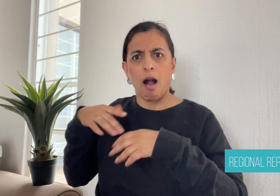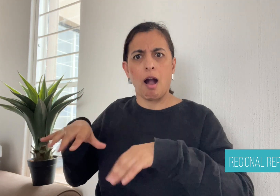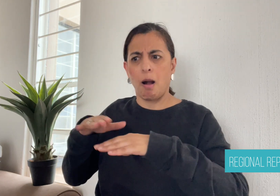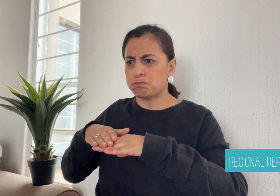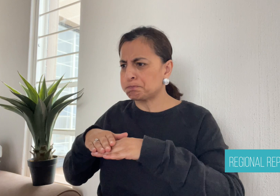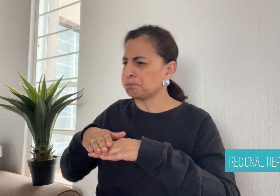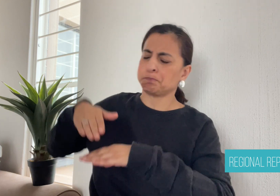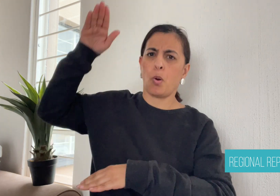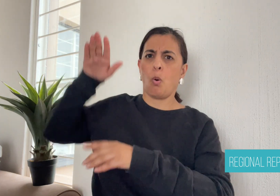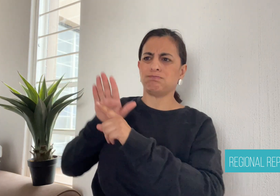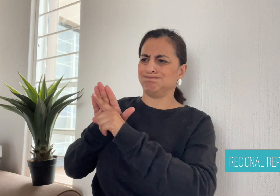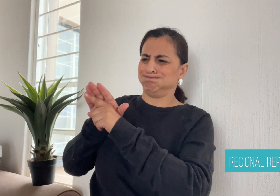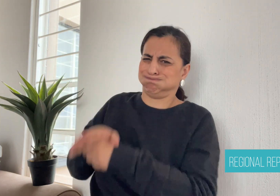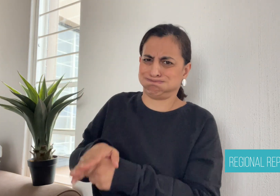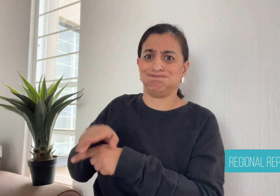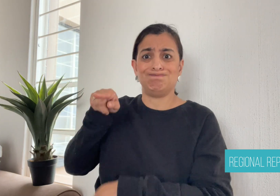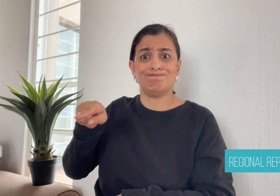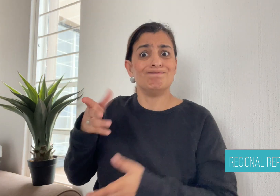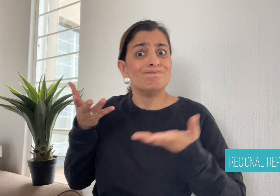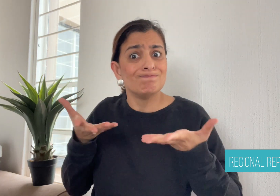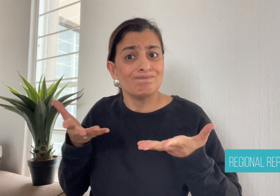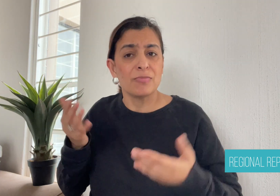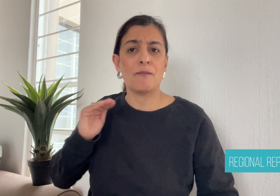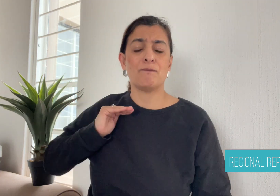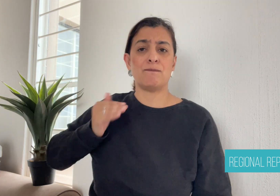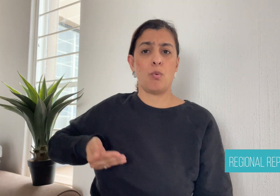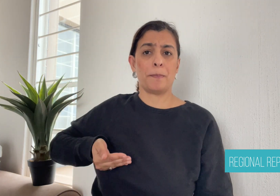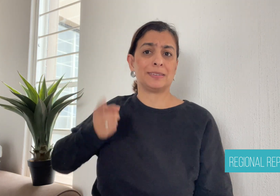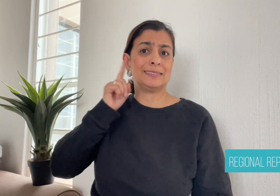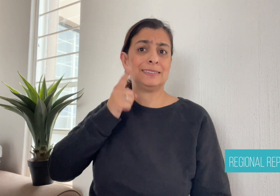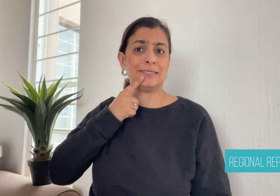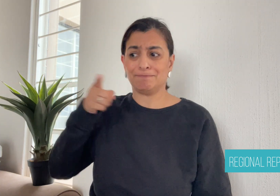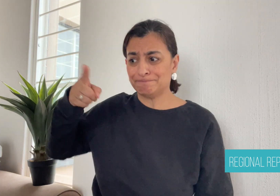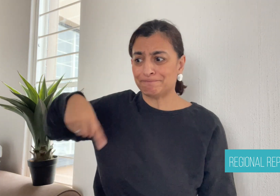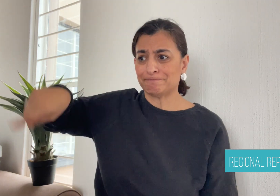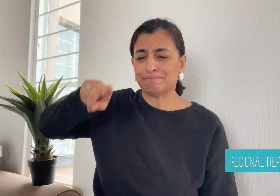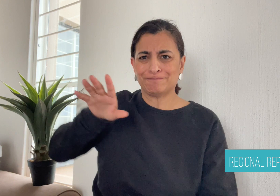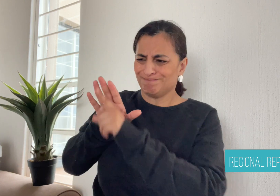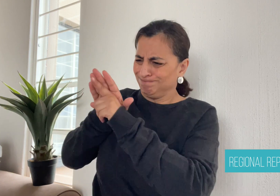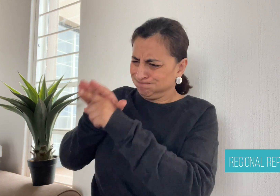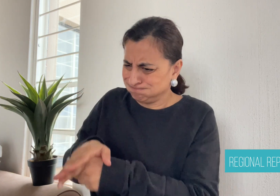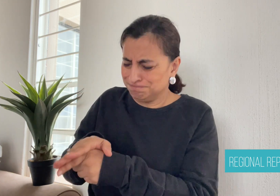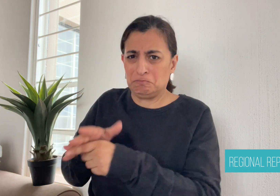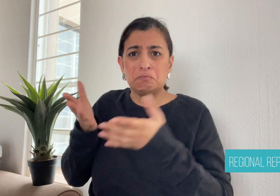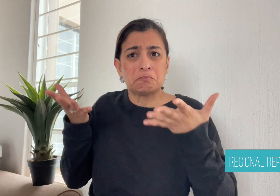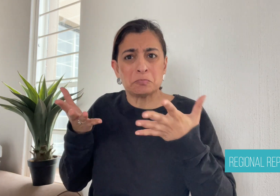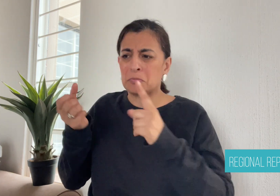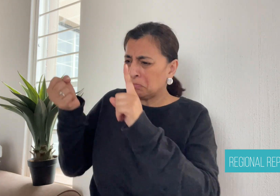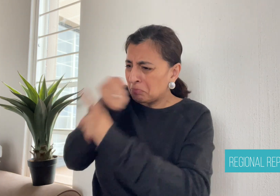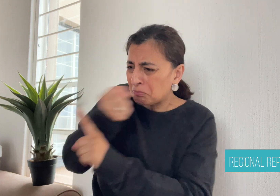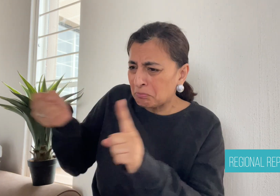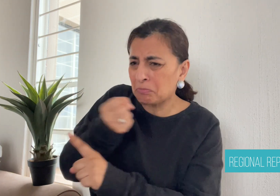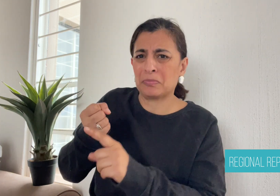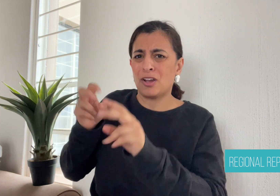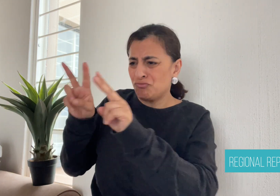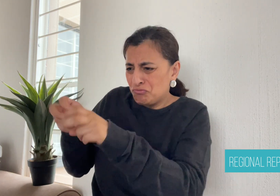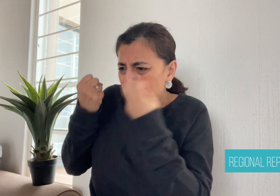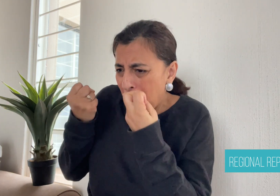There is a concerning trend of abuse on Deaf women.